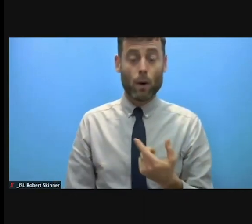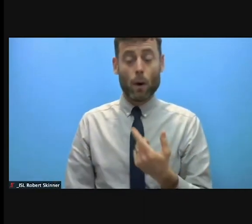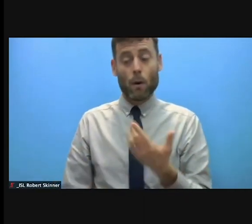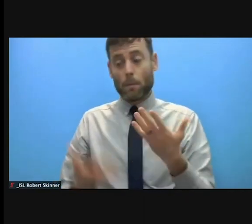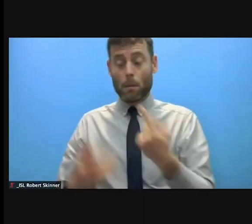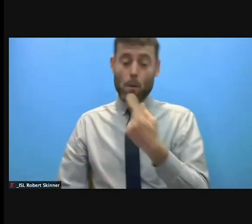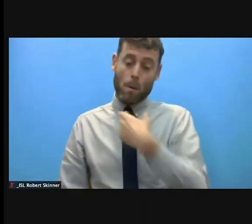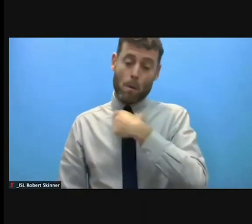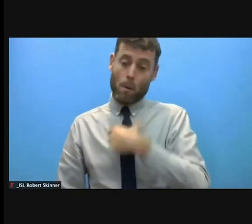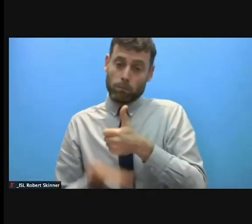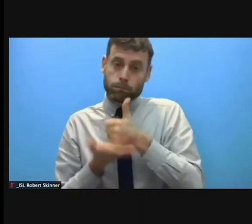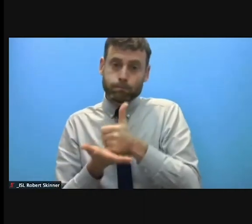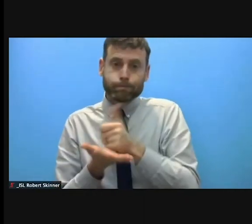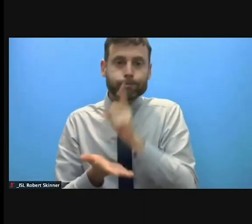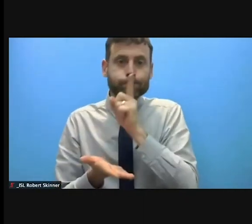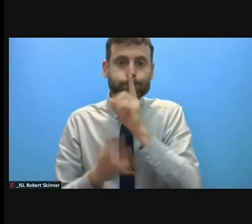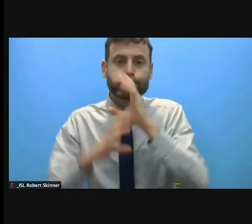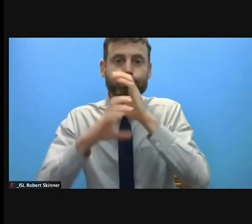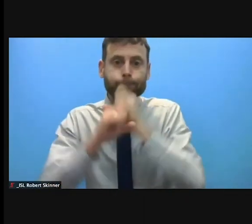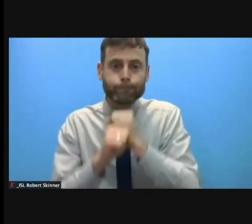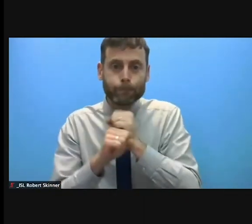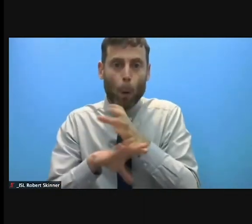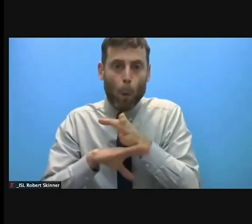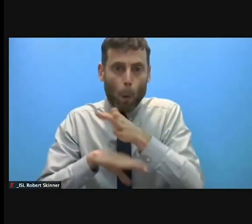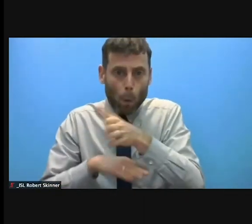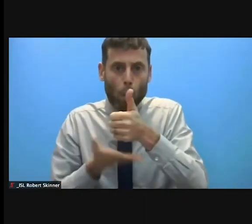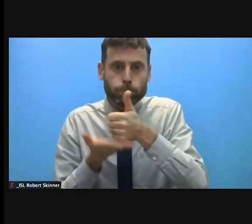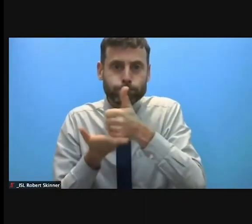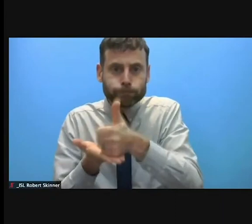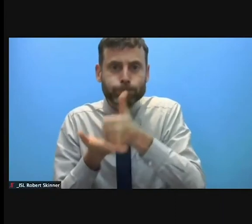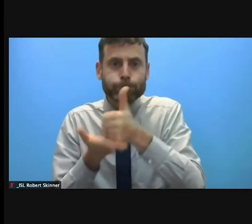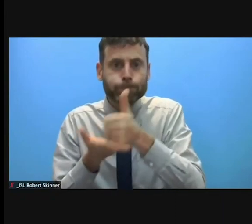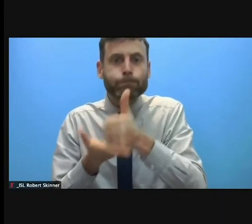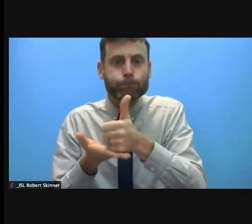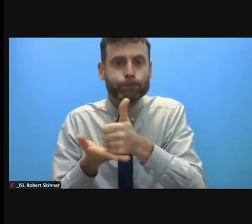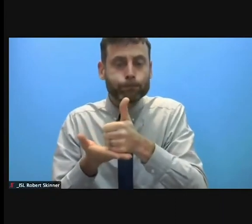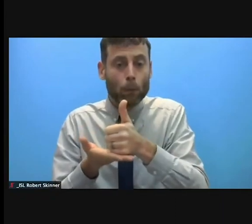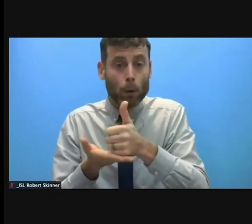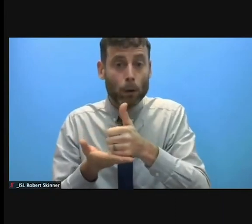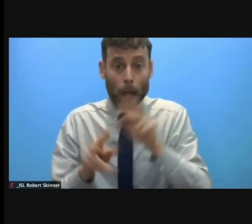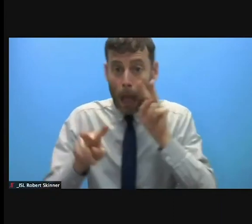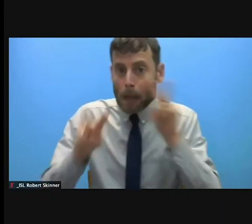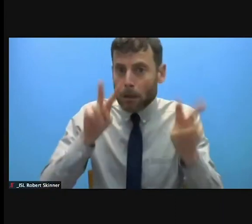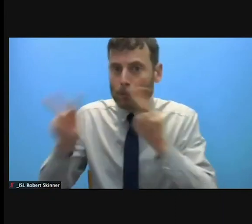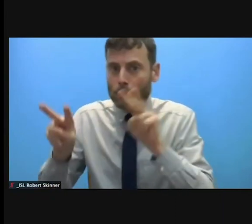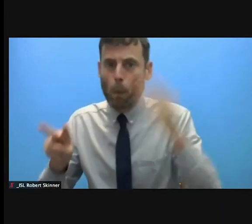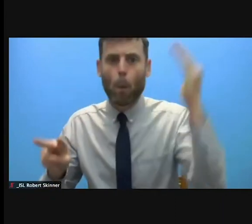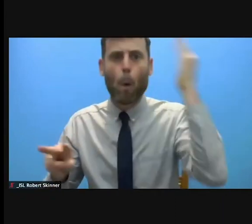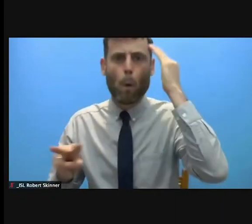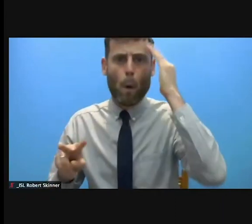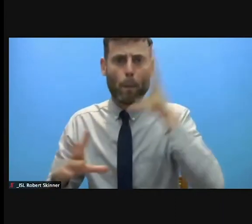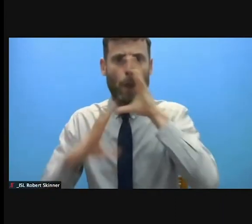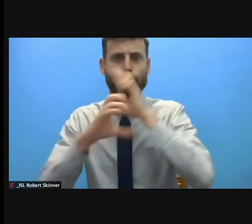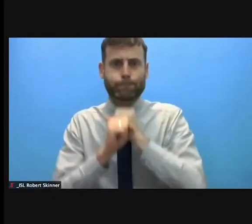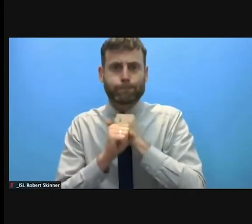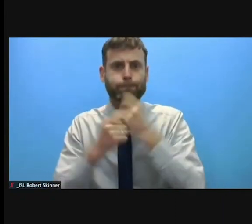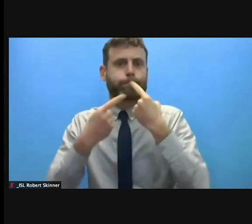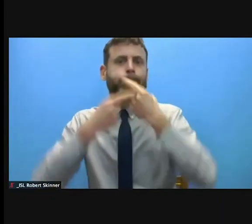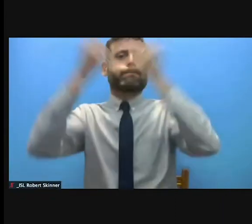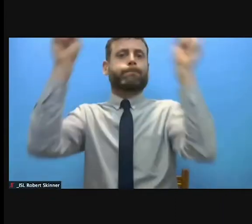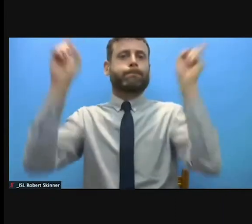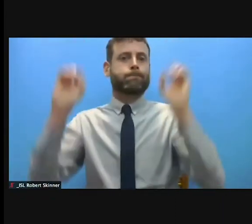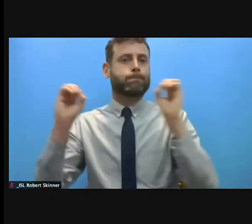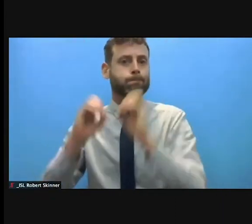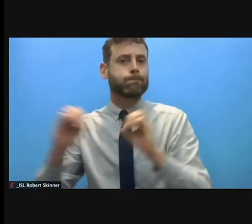confidentiality and does not go public? But thanks to this discretion he/she can maintain access.